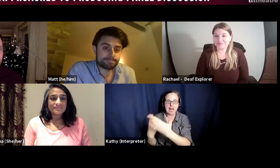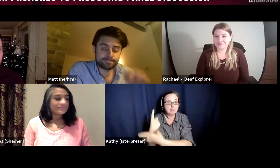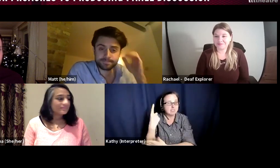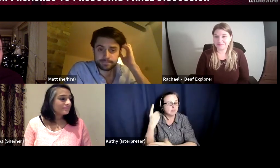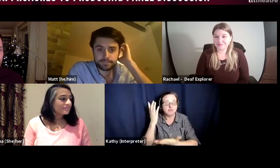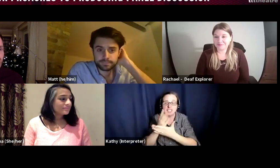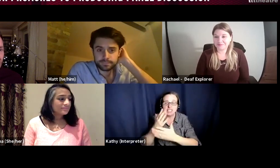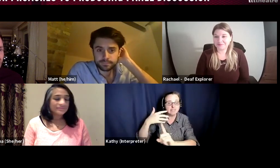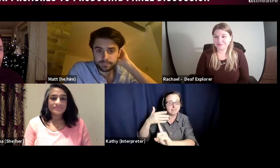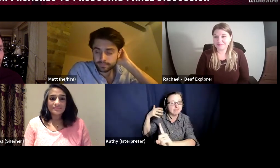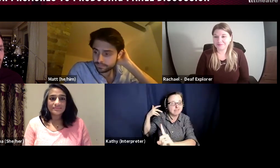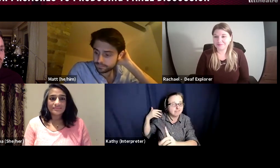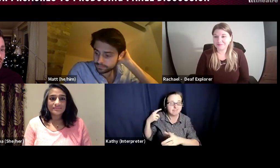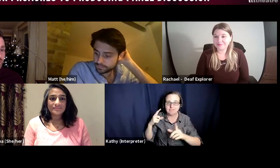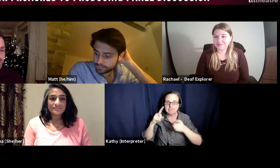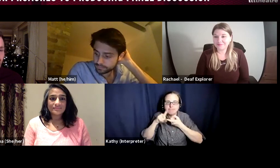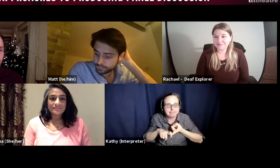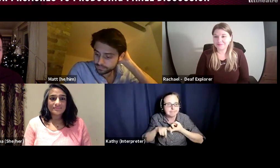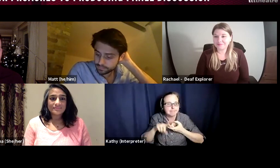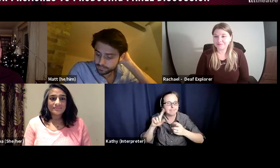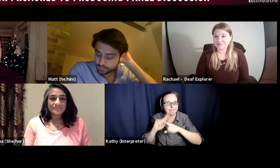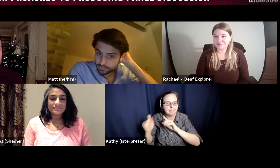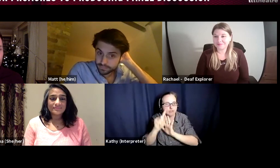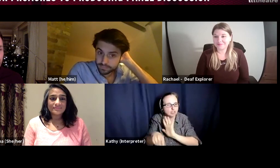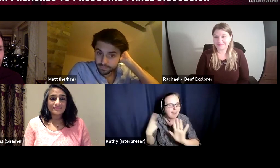the different circumstances that we are working on. So, we could be talking about